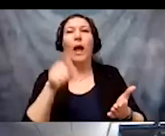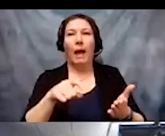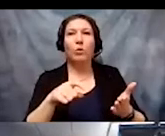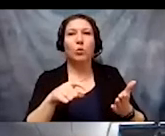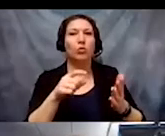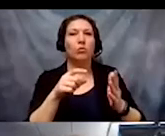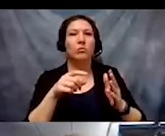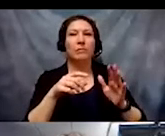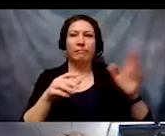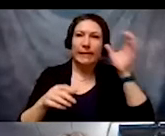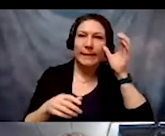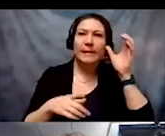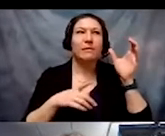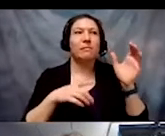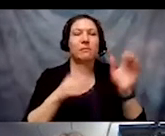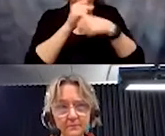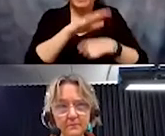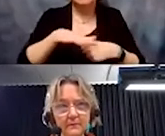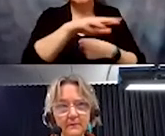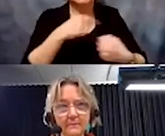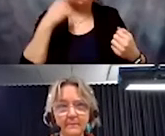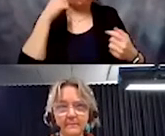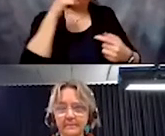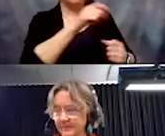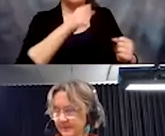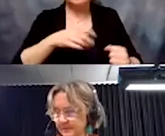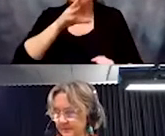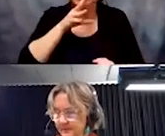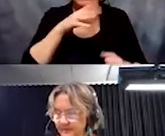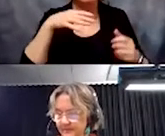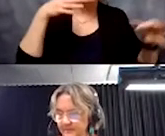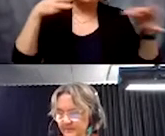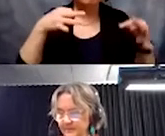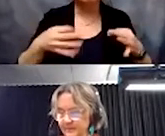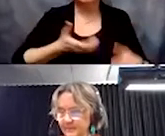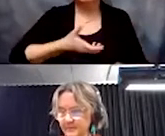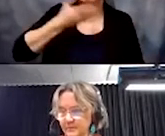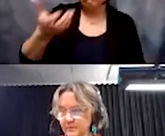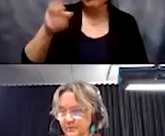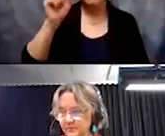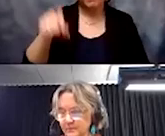through the last few slides? Yes, I was just chatting with our attendees,